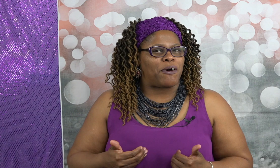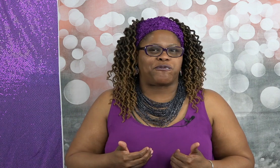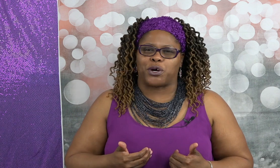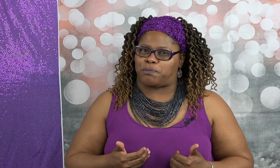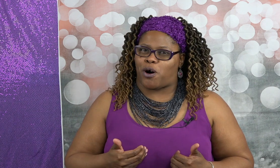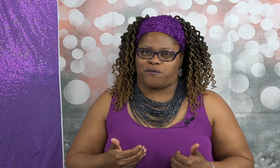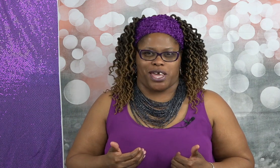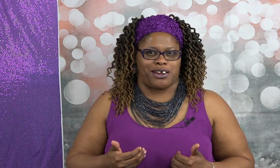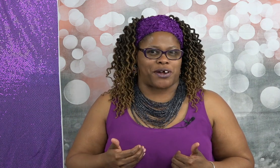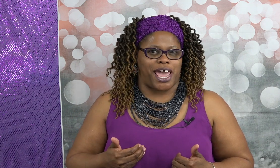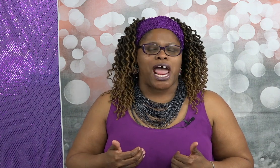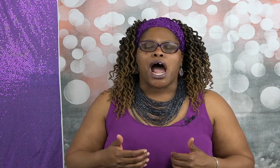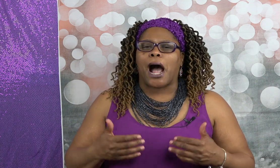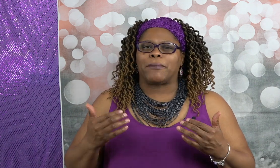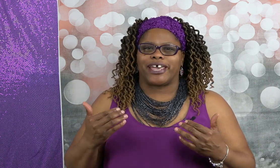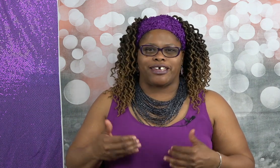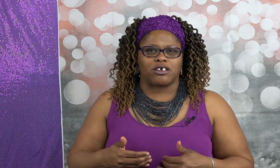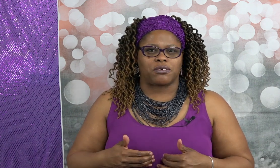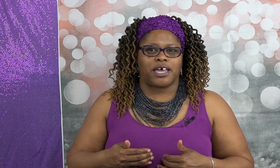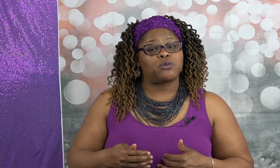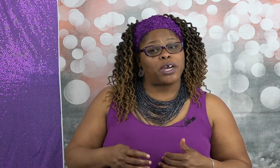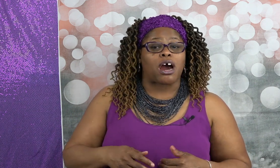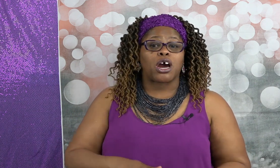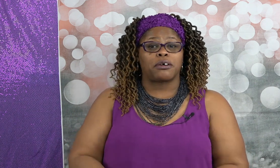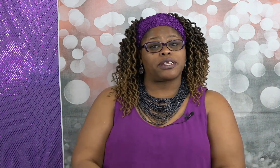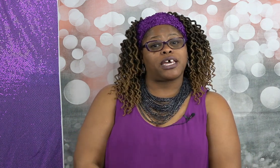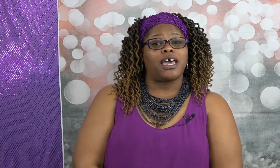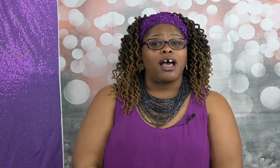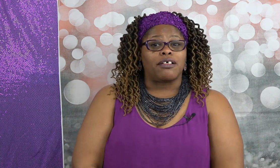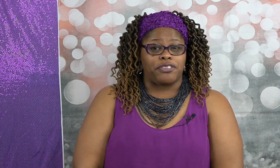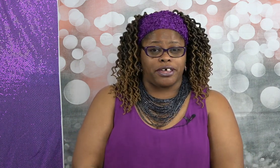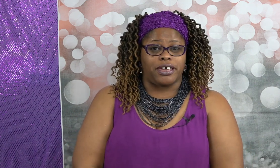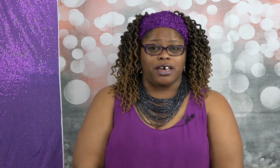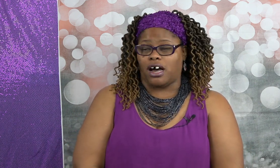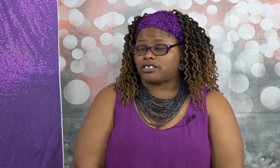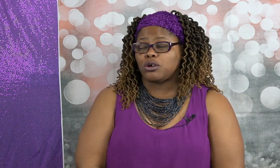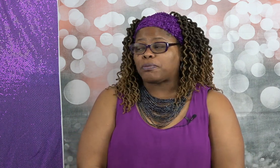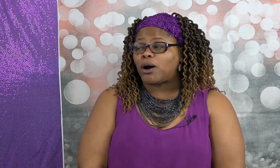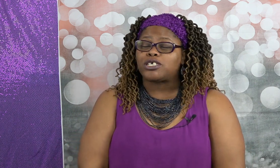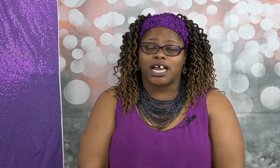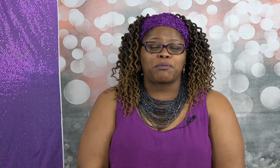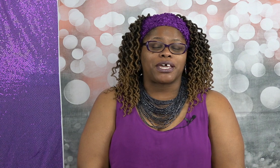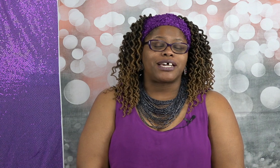football fan okay I'm an Eagles friends we are currently the Superbowl champions